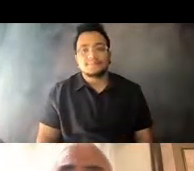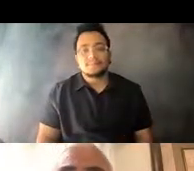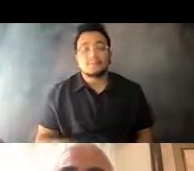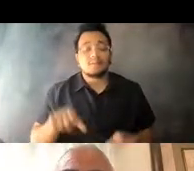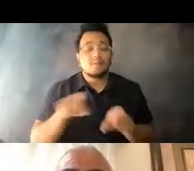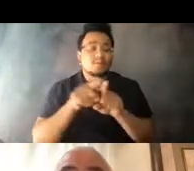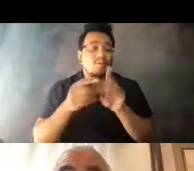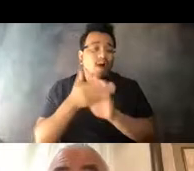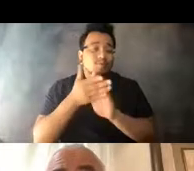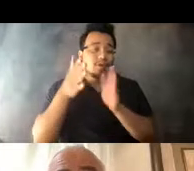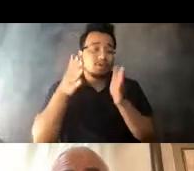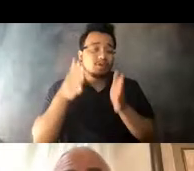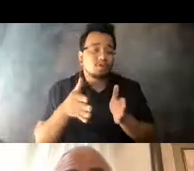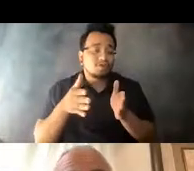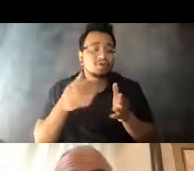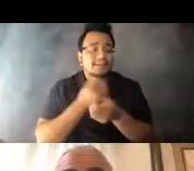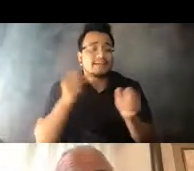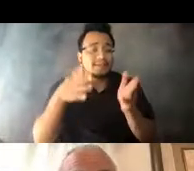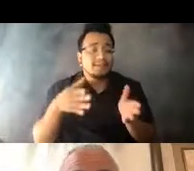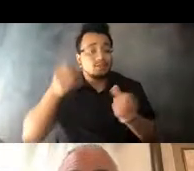because by removing the fares, the fare boxes which are